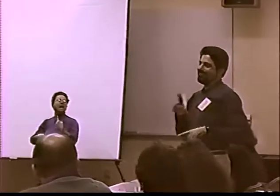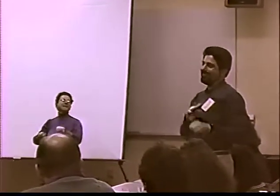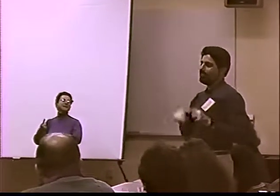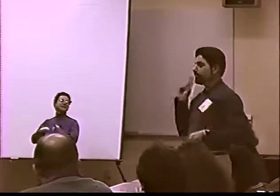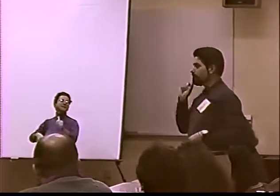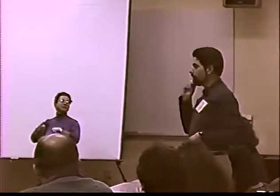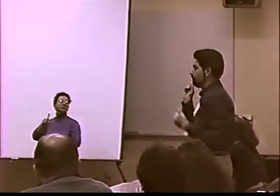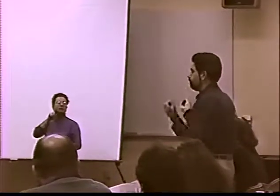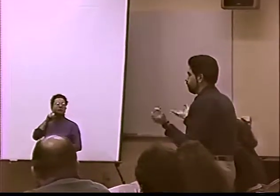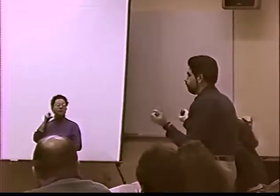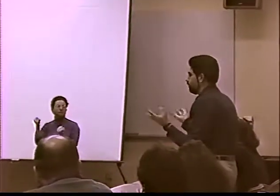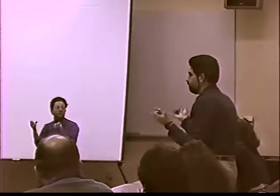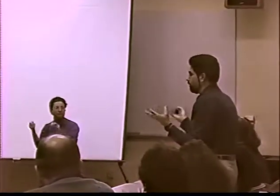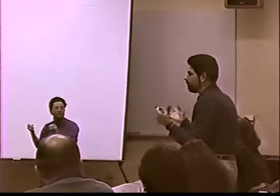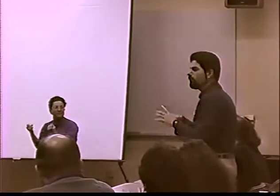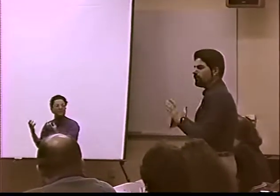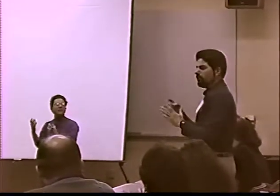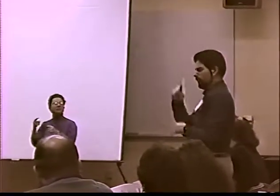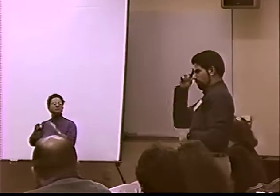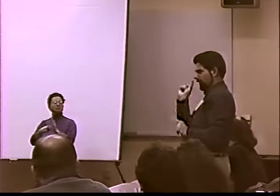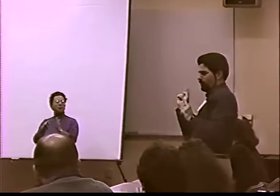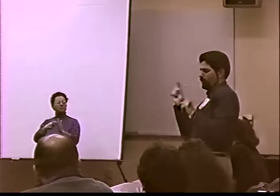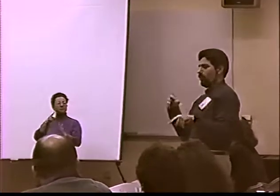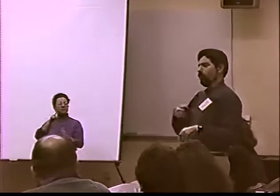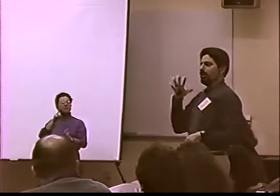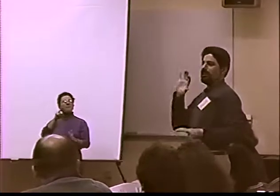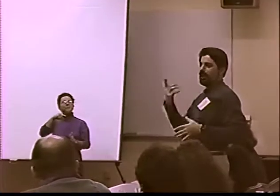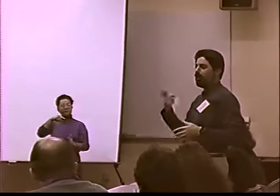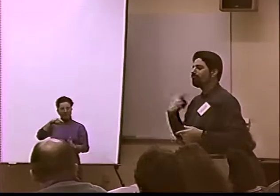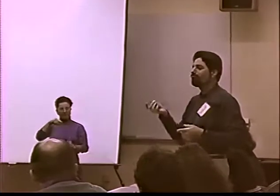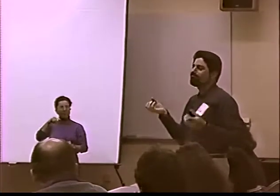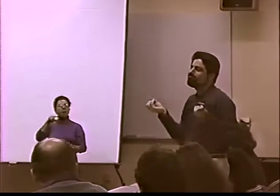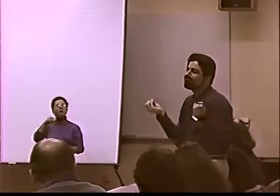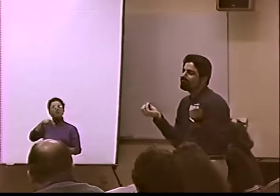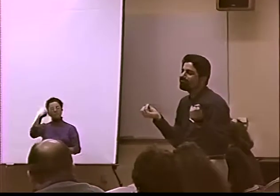I THINK THAT YOU WENT FROM HAVING TO SPEAK TO SIGN LANGUAGE.